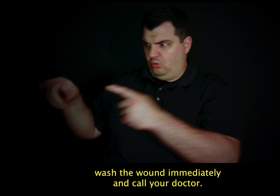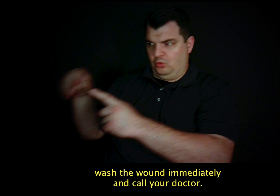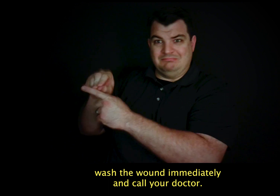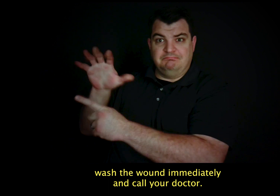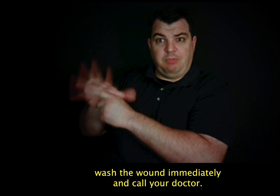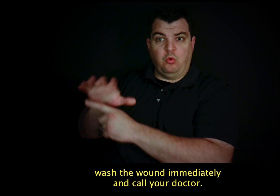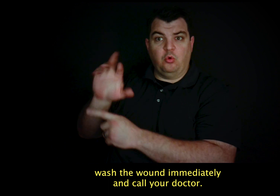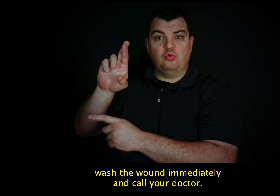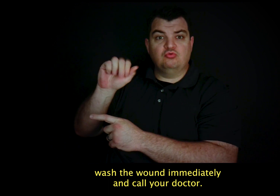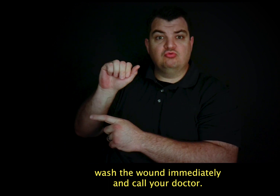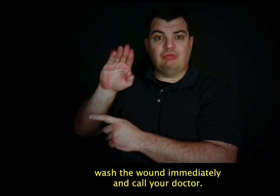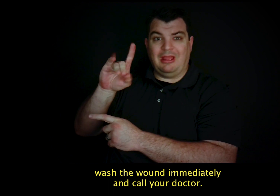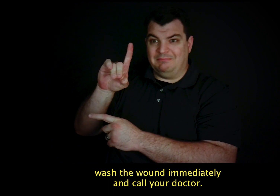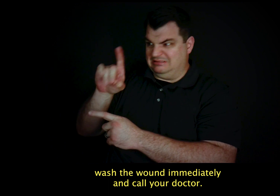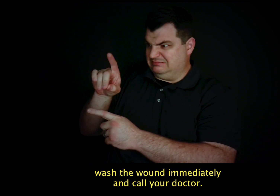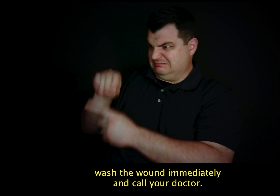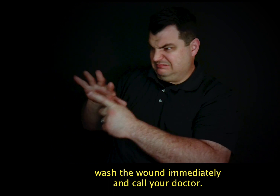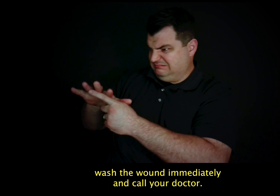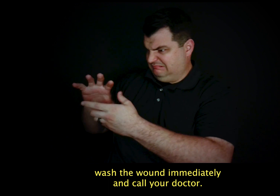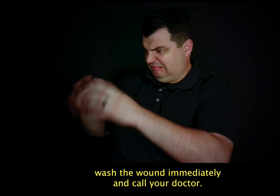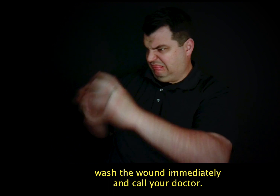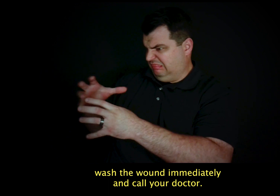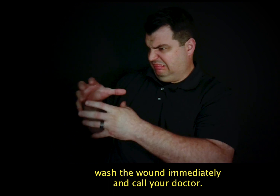wash the wound immediately and call your doctor.